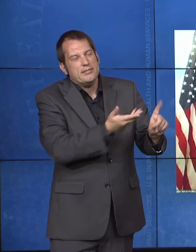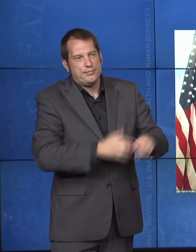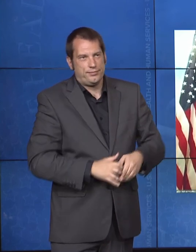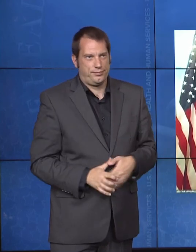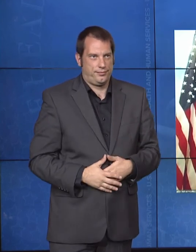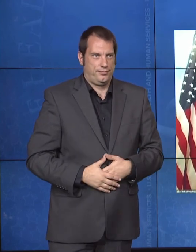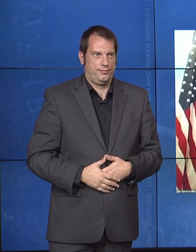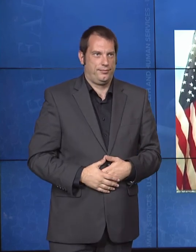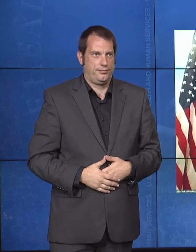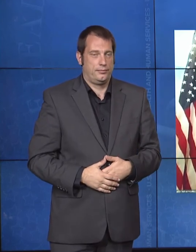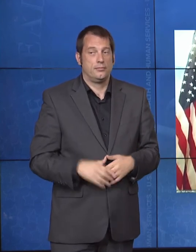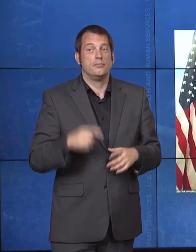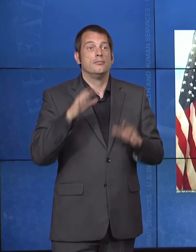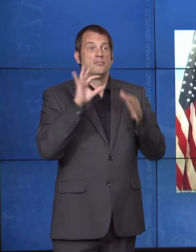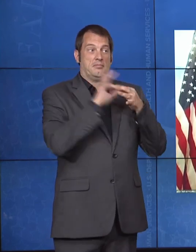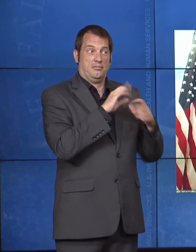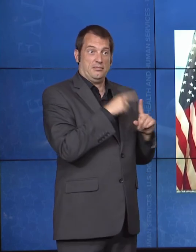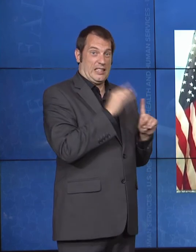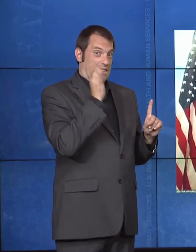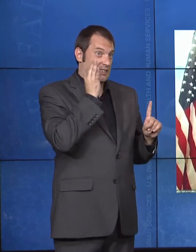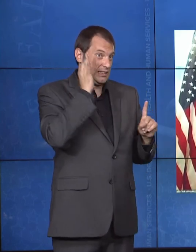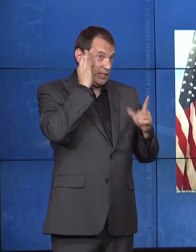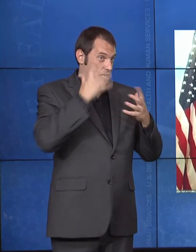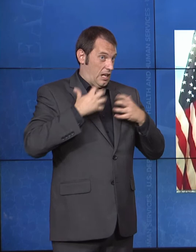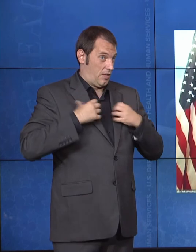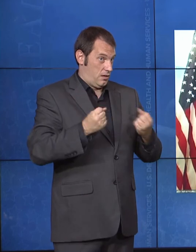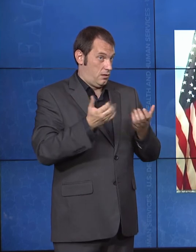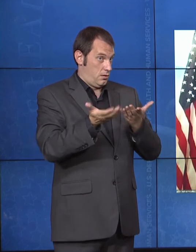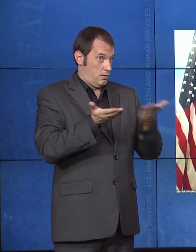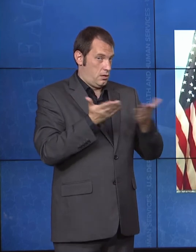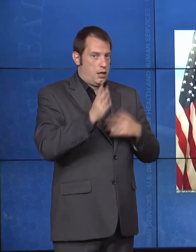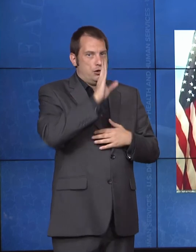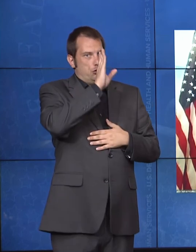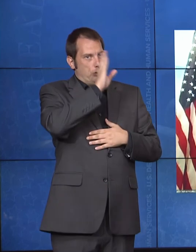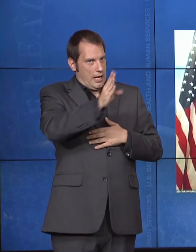system of care or healthcare provider, as we consider where we want to be in the future.